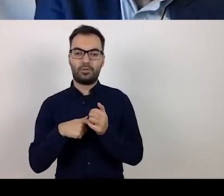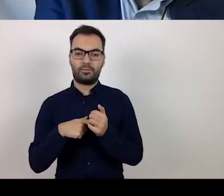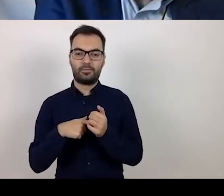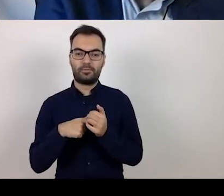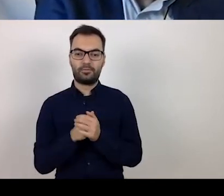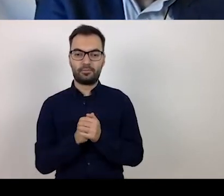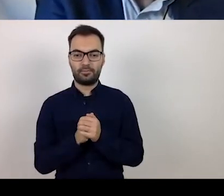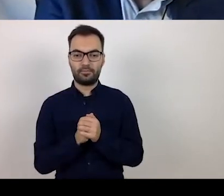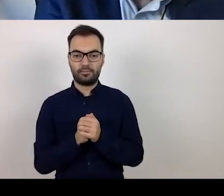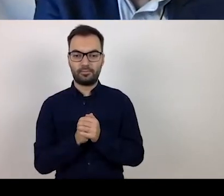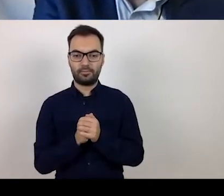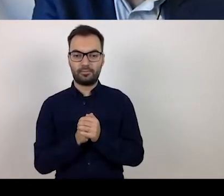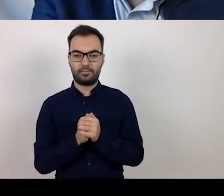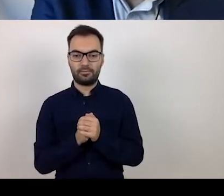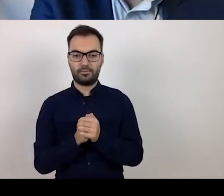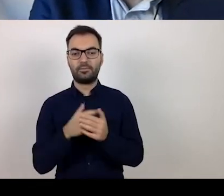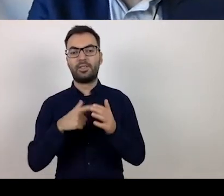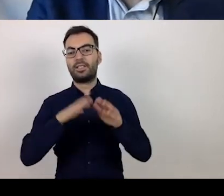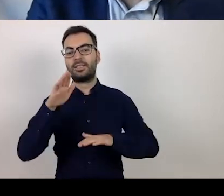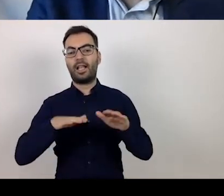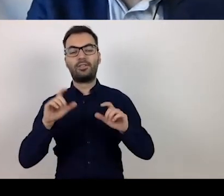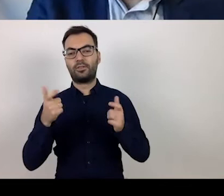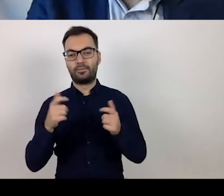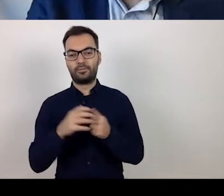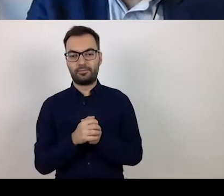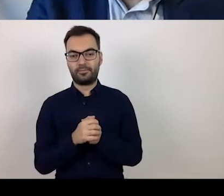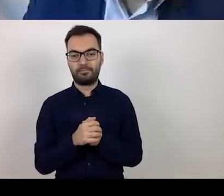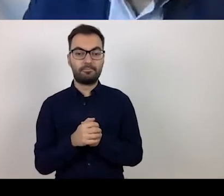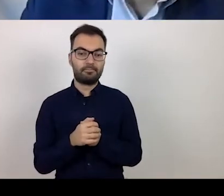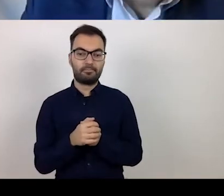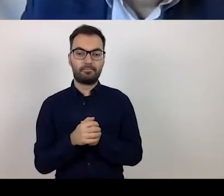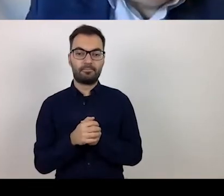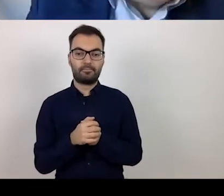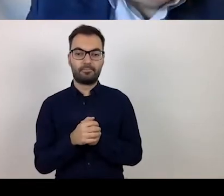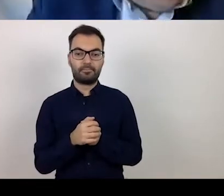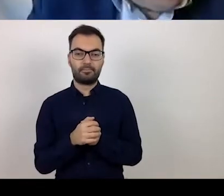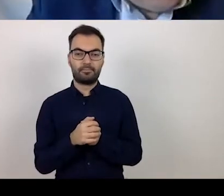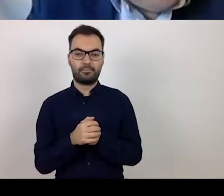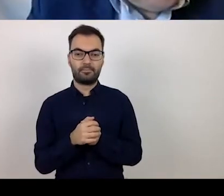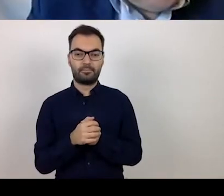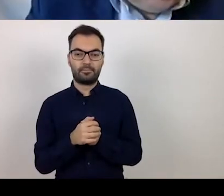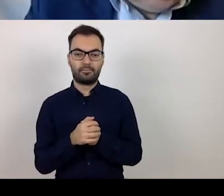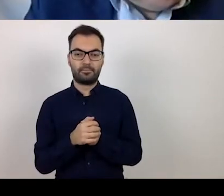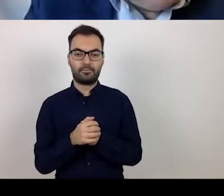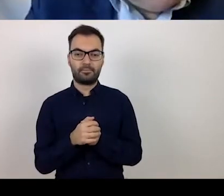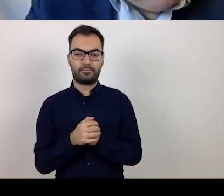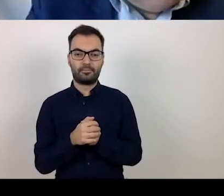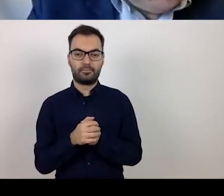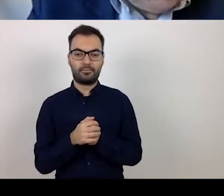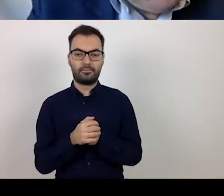it all boils down to the provisions covering this issue in the Rules.